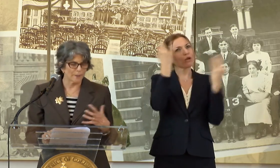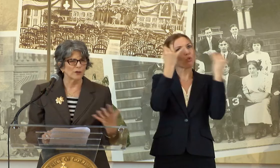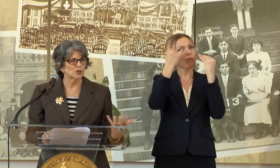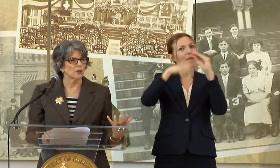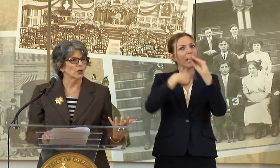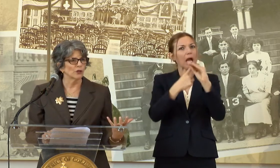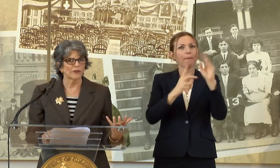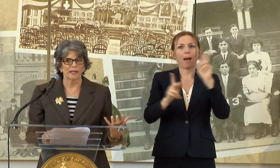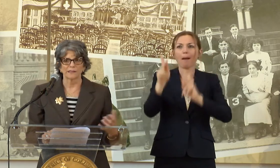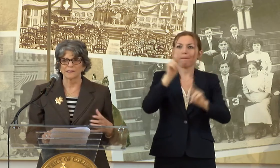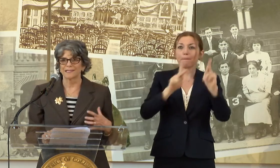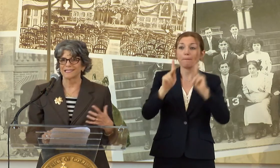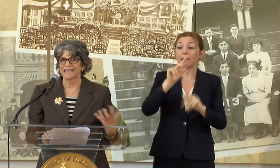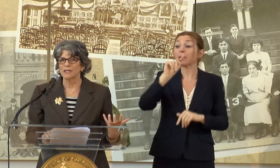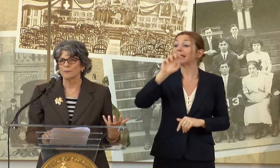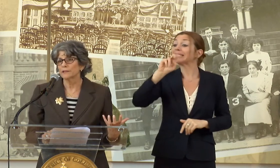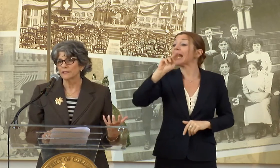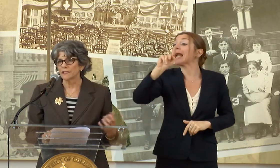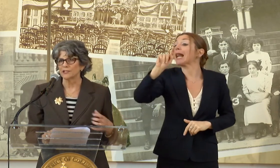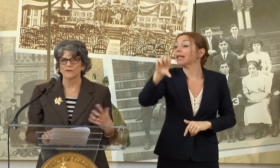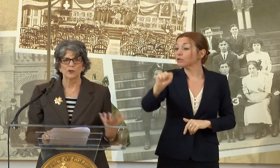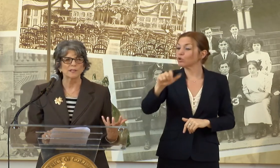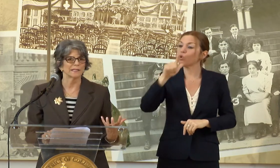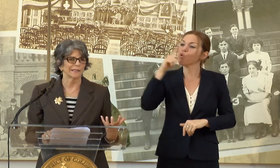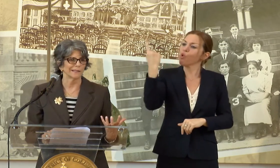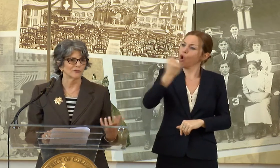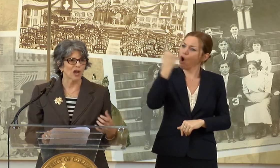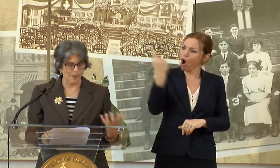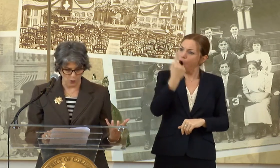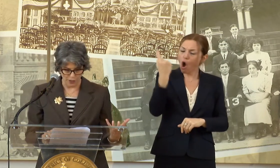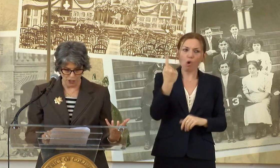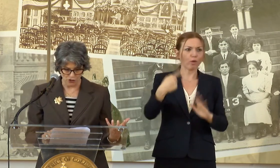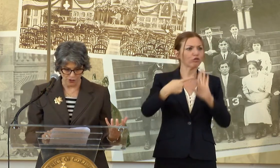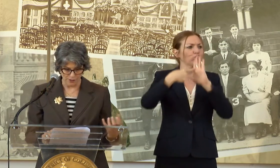ABOUT DOING GOOD THINGS, SUSTAINABILITY, DIVERSITY, JOB CREATION.